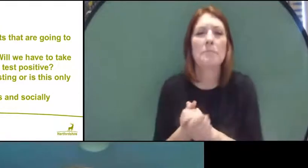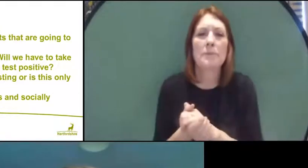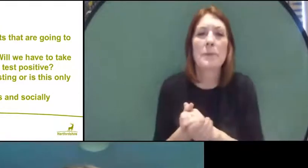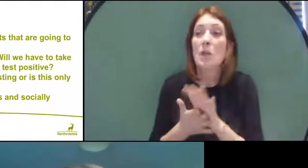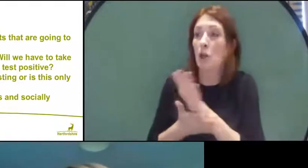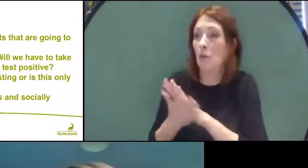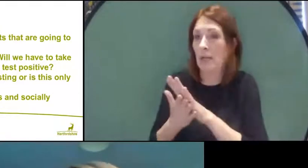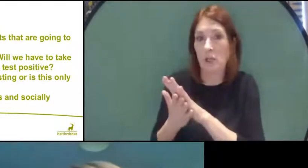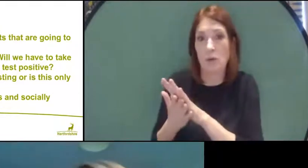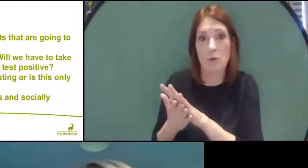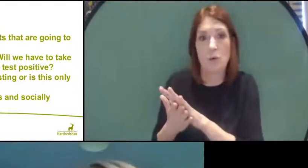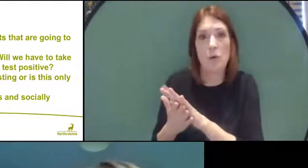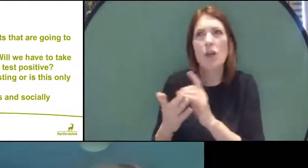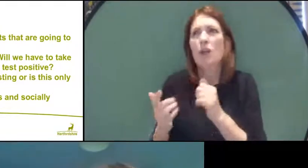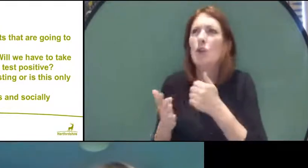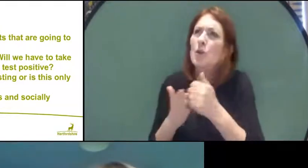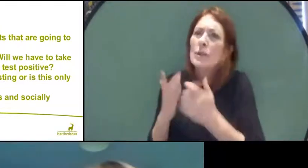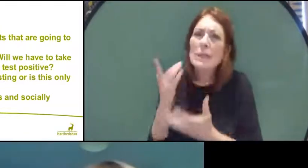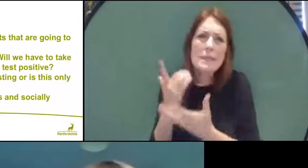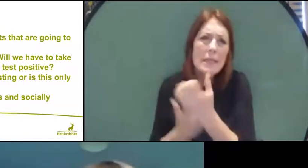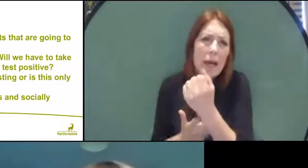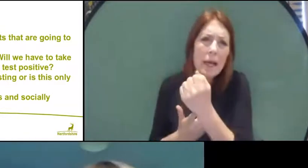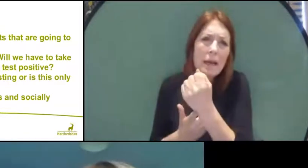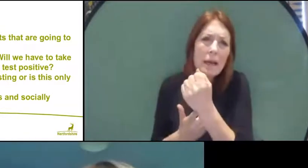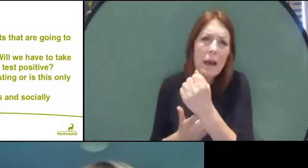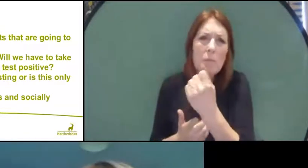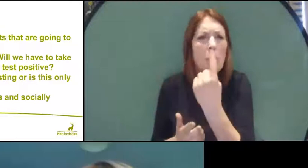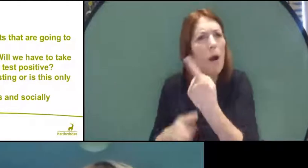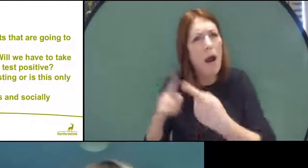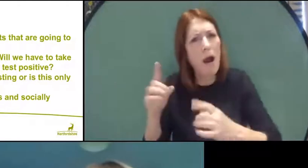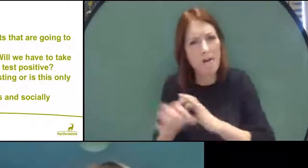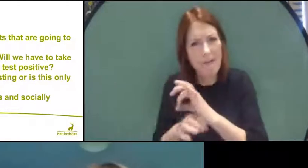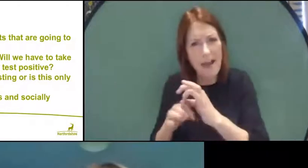It takes about half an hour for that little line to come up on the cylinder,